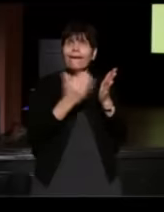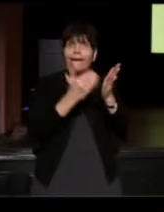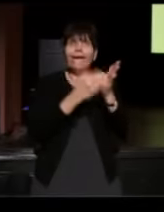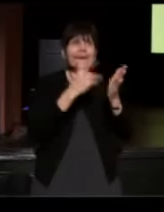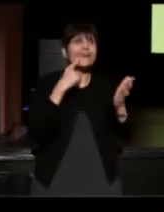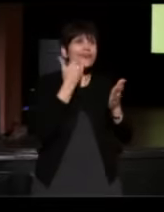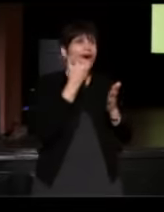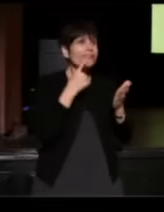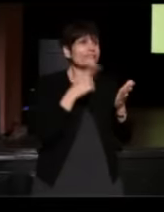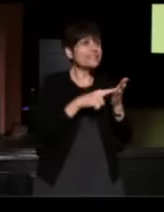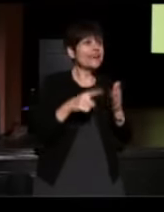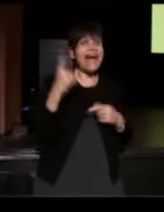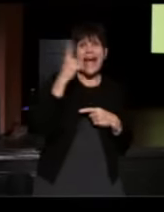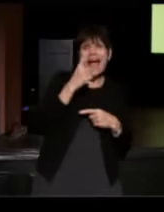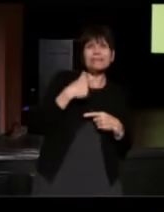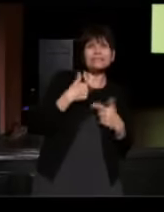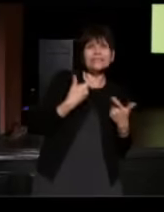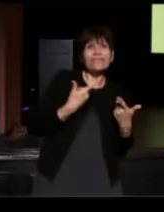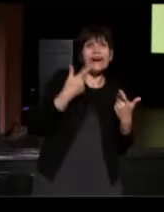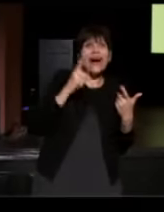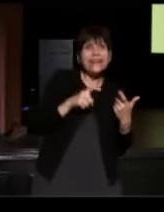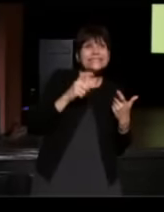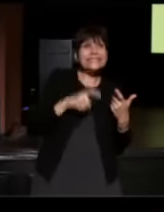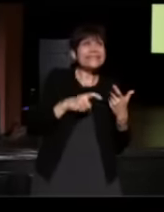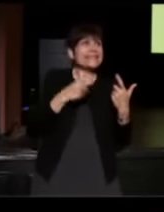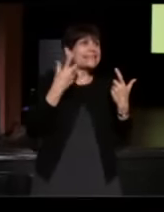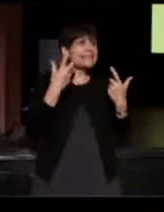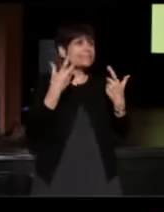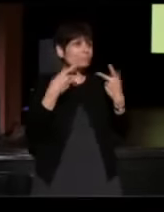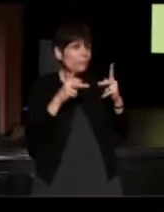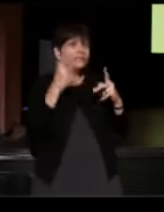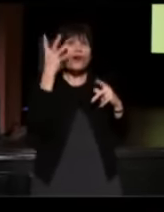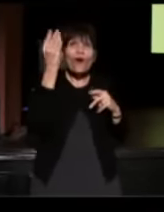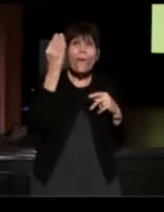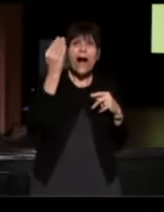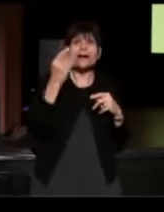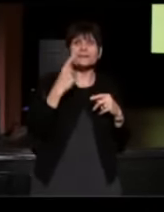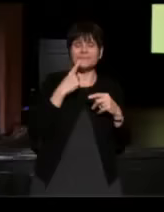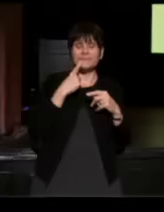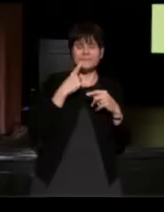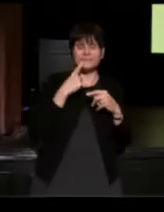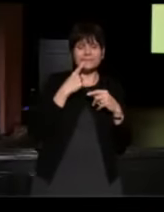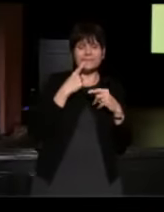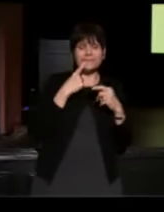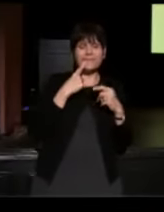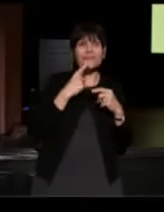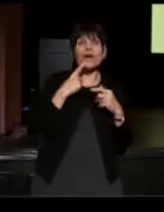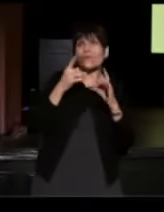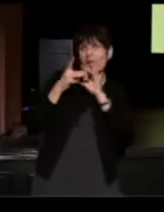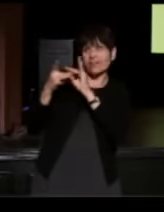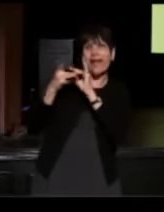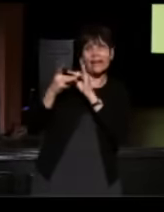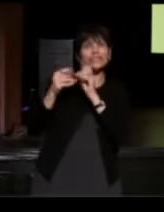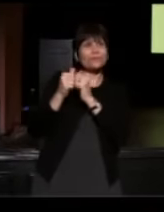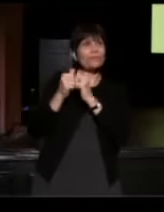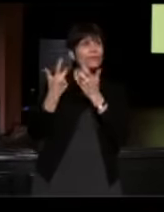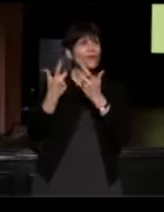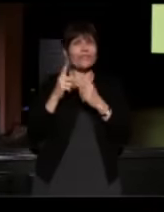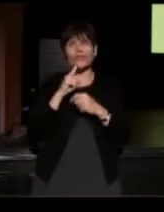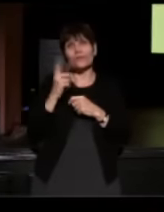You haven't even asked me if I need my garbage to go out? I find those kinds of things funny because it's a relationship with a mother, for real!